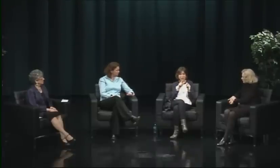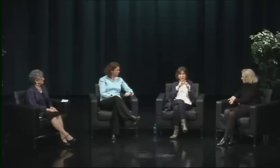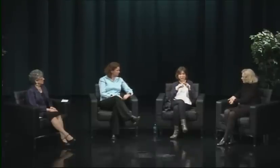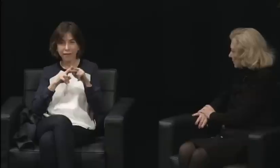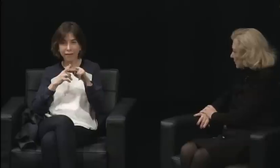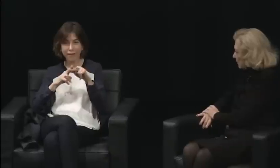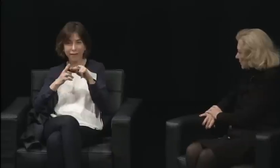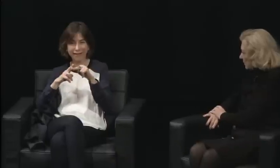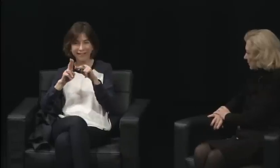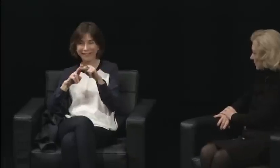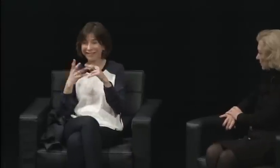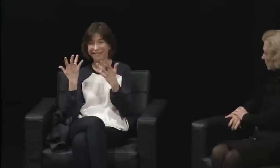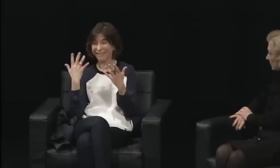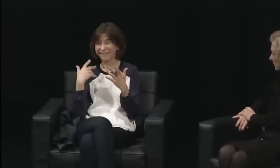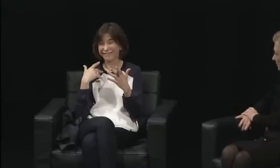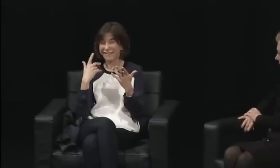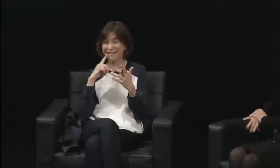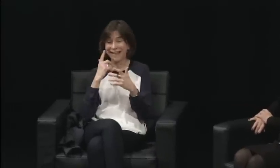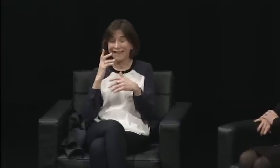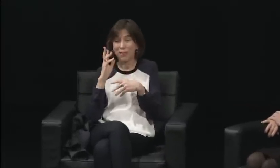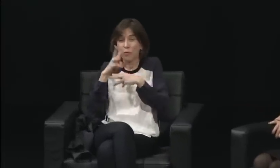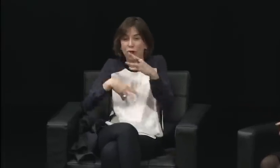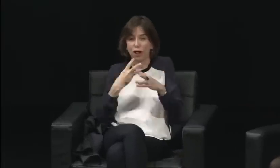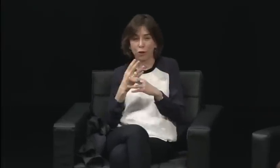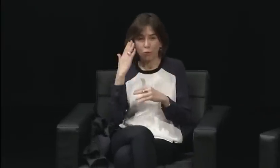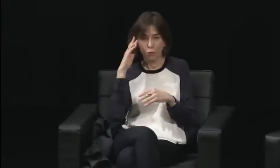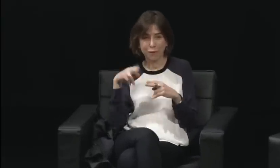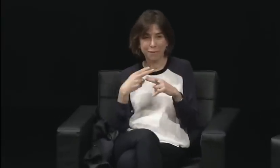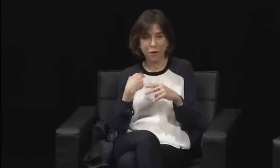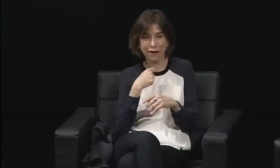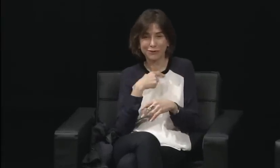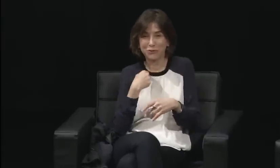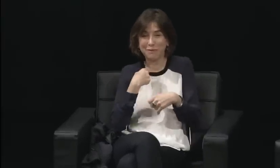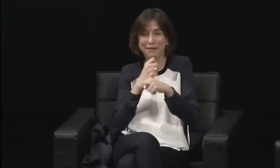a moment for attention to be given to us.